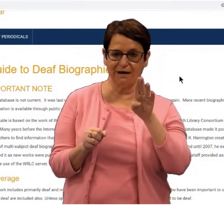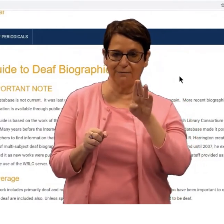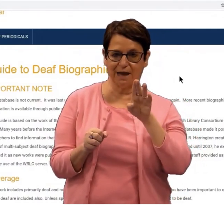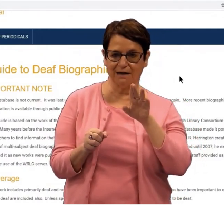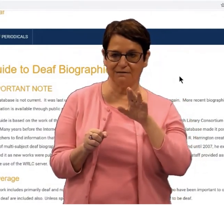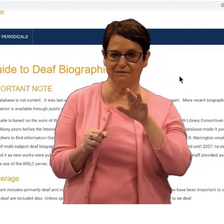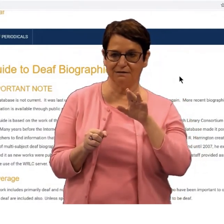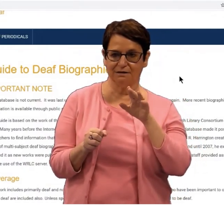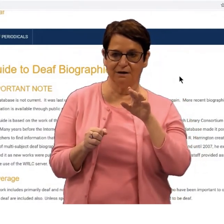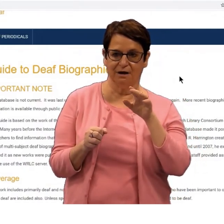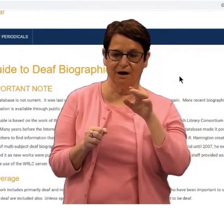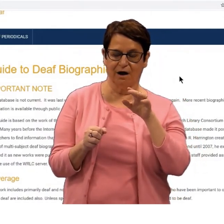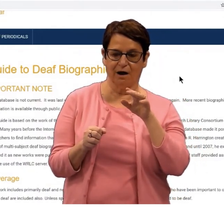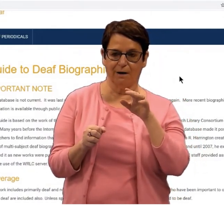You can browse this database.